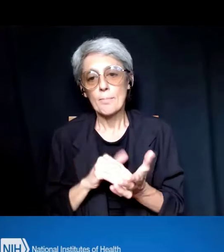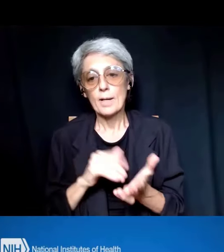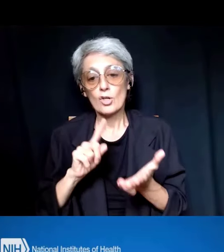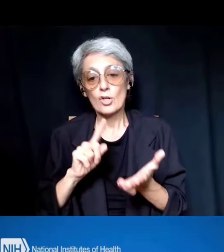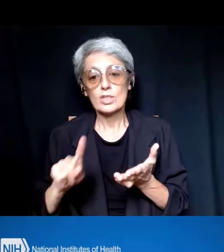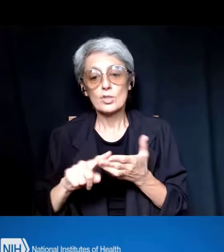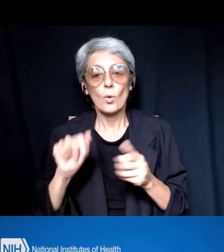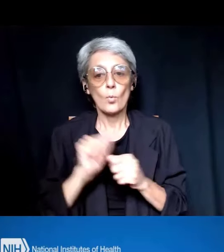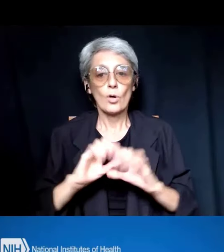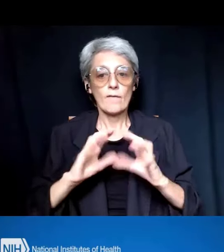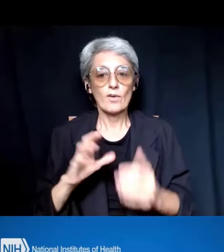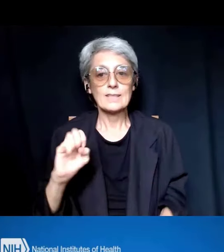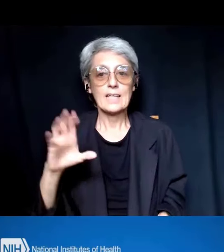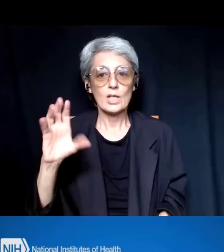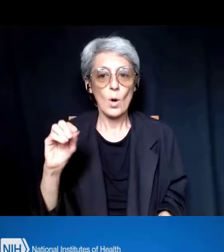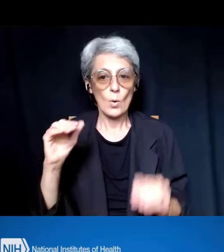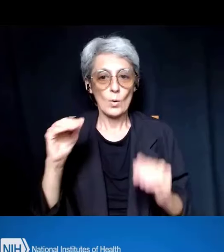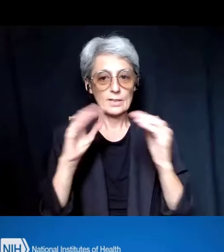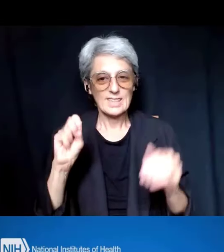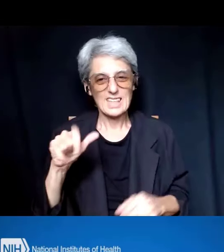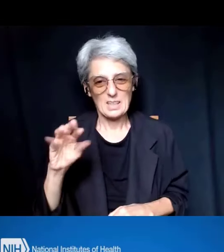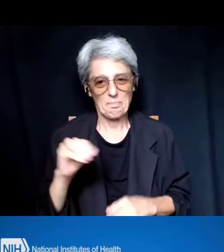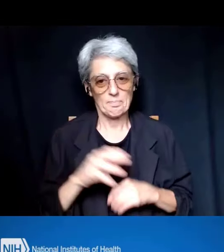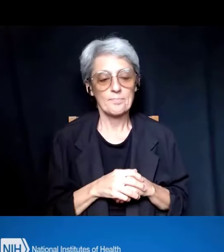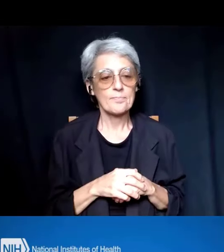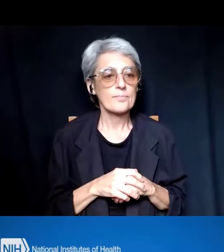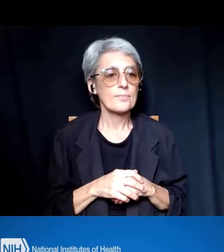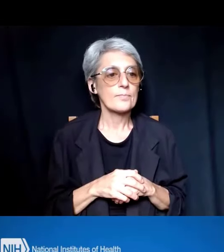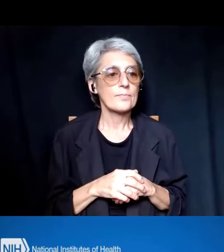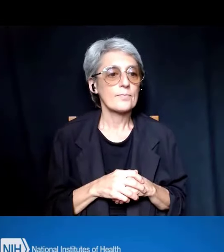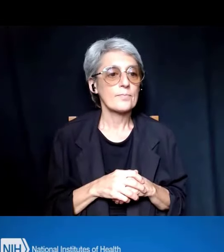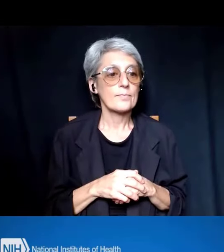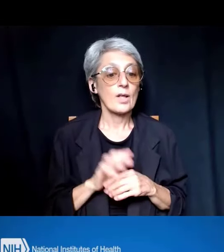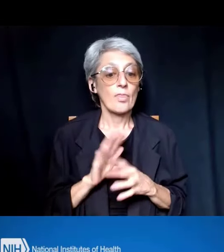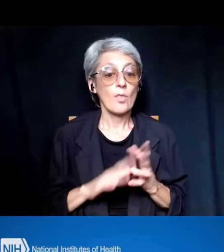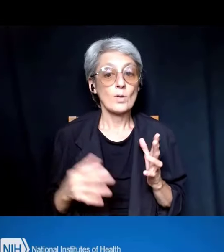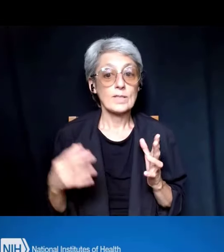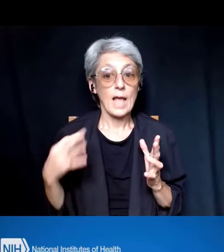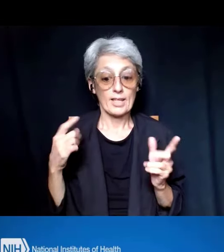And these application changes are going to be implemented for applications